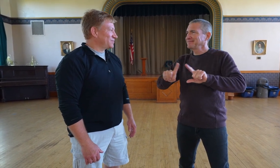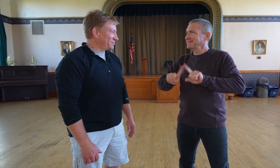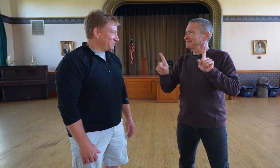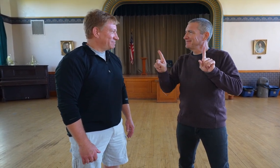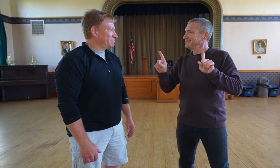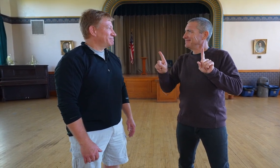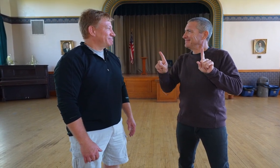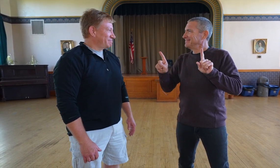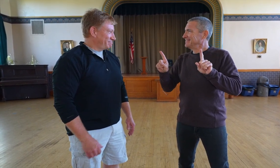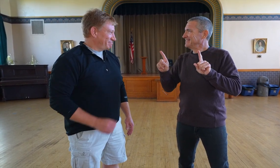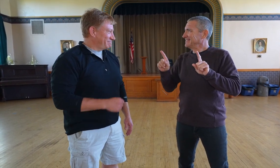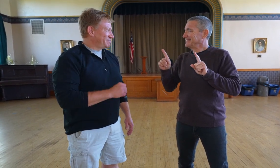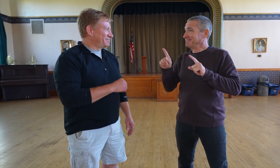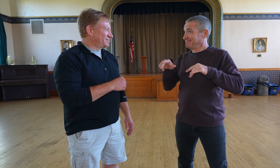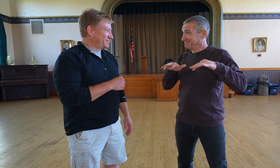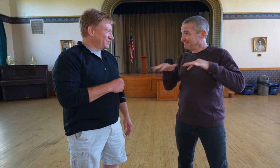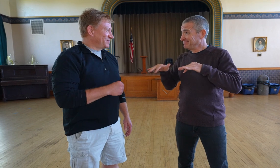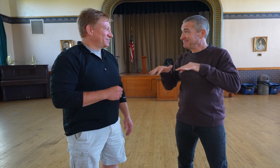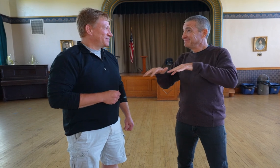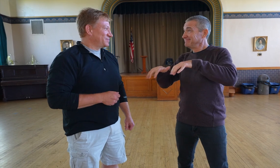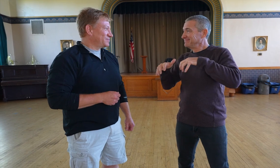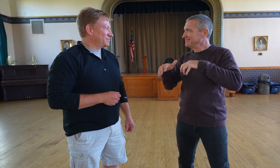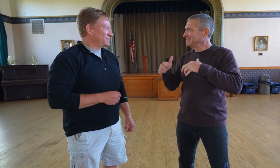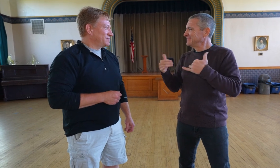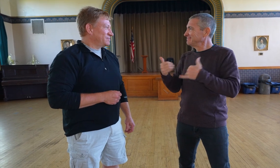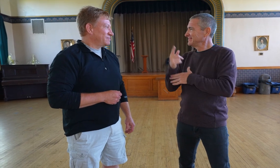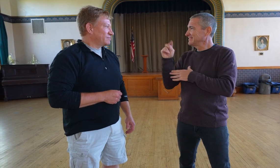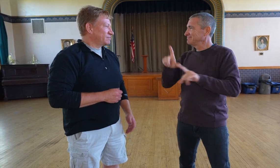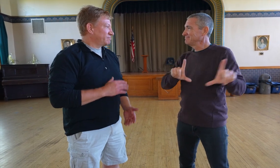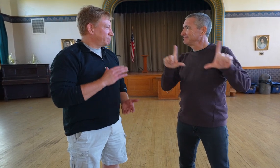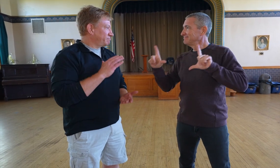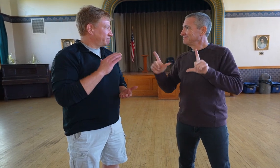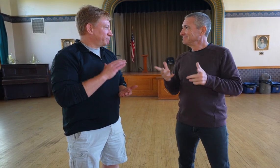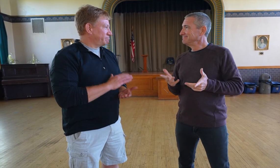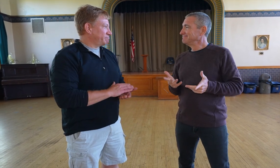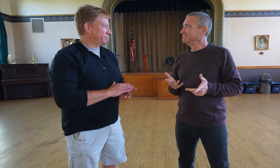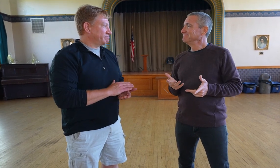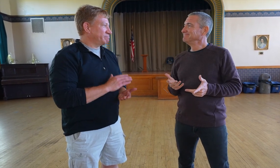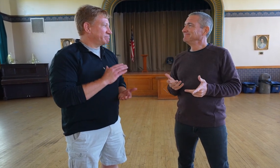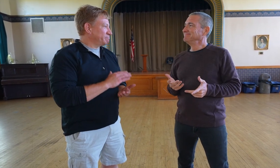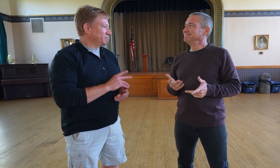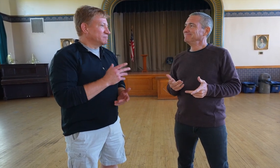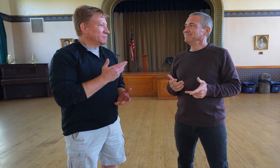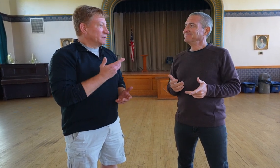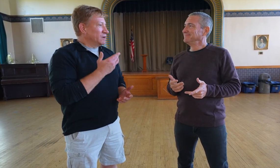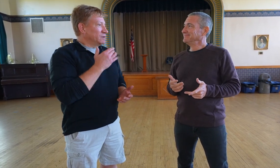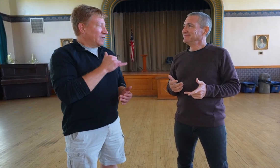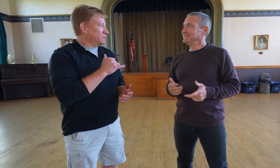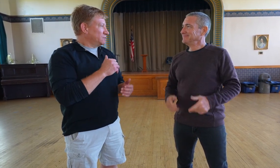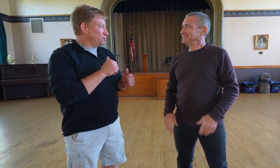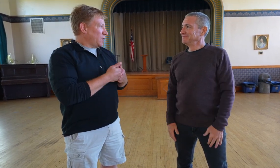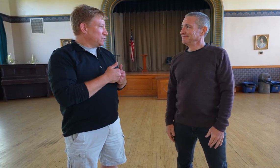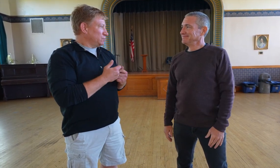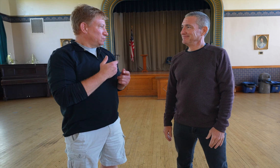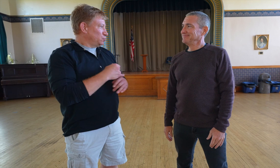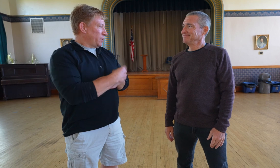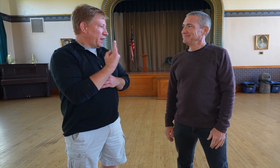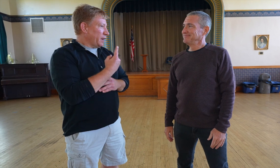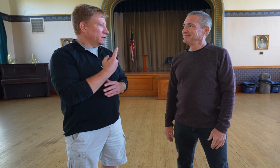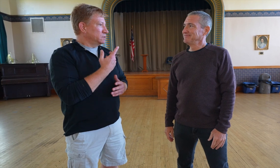it’s different. - Yes. People used to come here to watch, and now people have screens and TVs at home. Yes, it happens much less now. That’s one of the challenges these days.